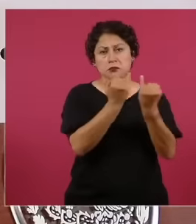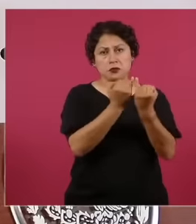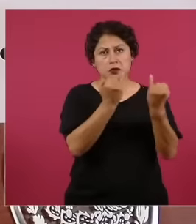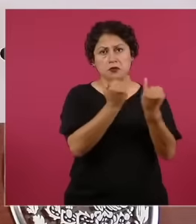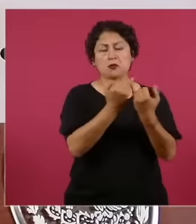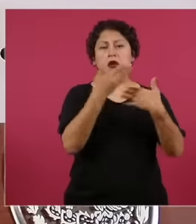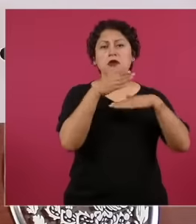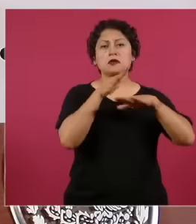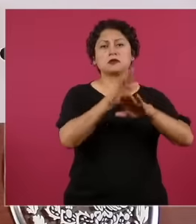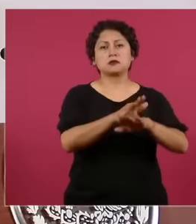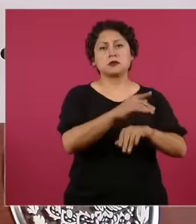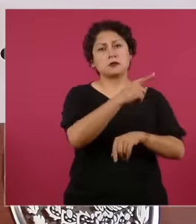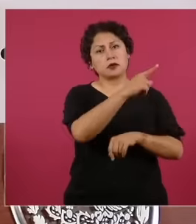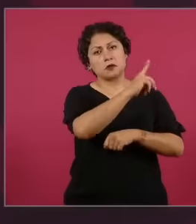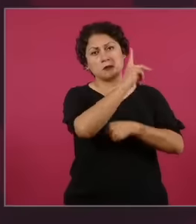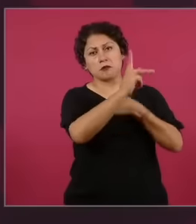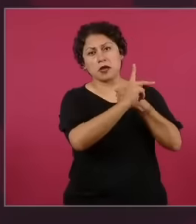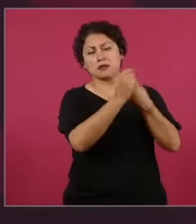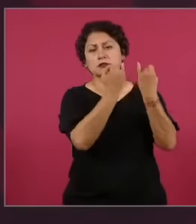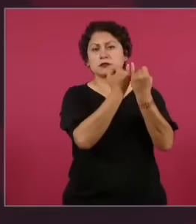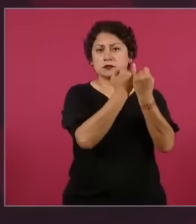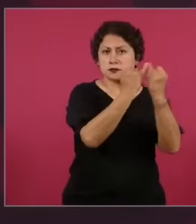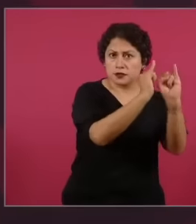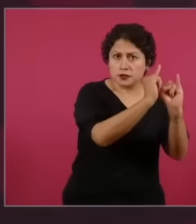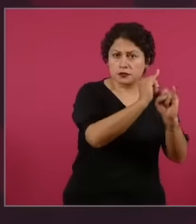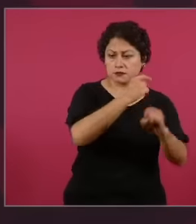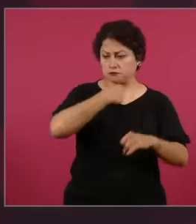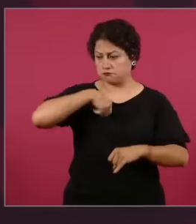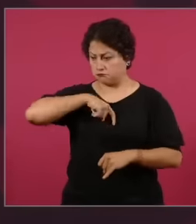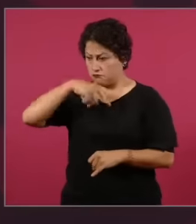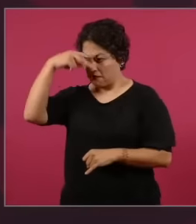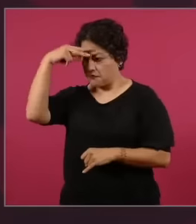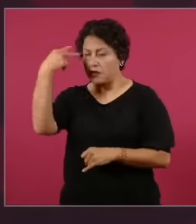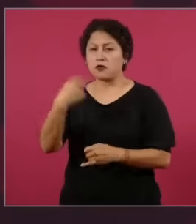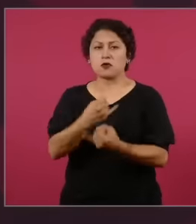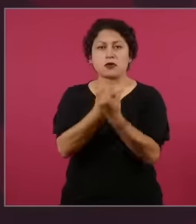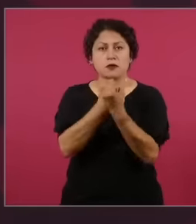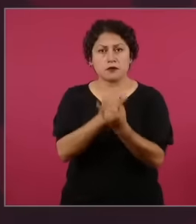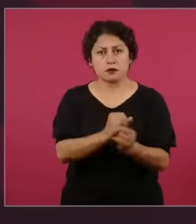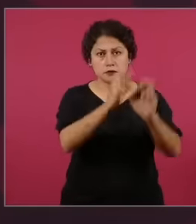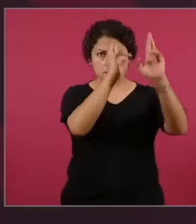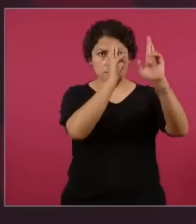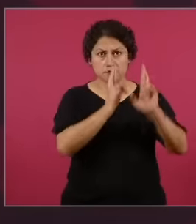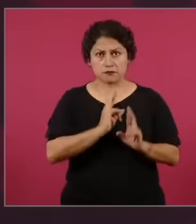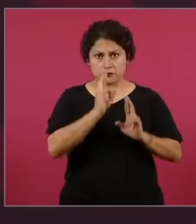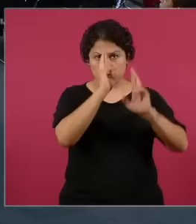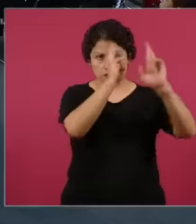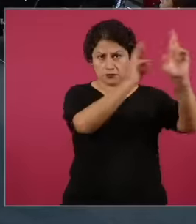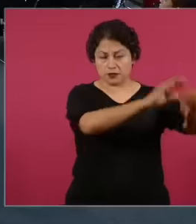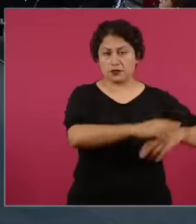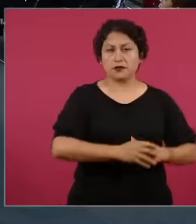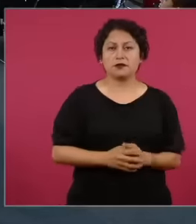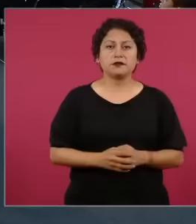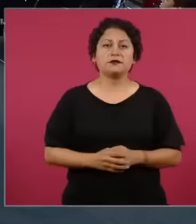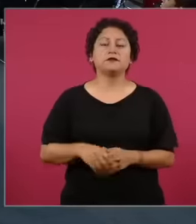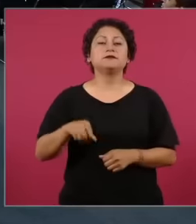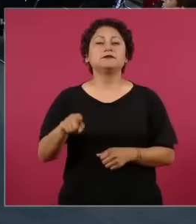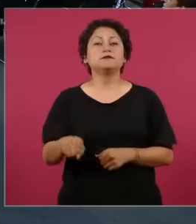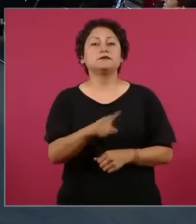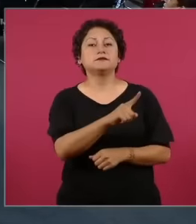sovereignties. The pause is with the embassies, the president or with the governments, order the